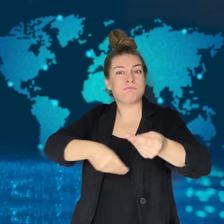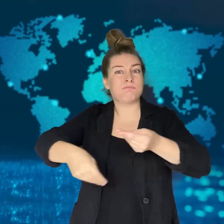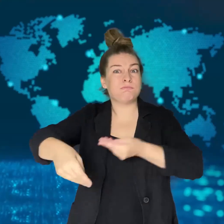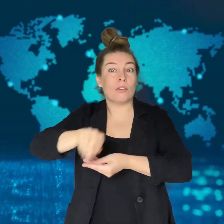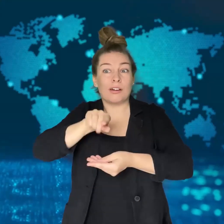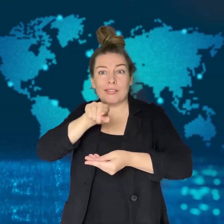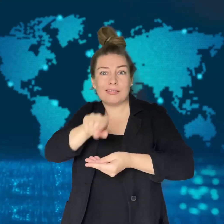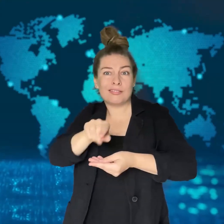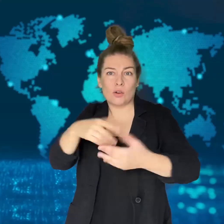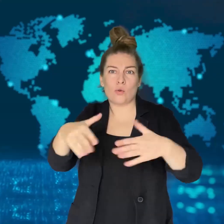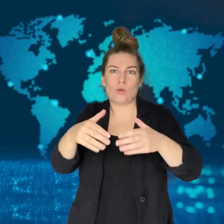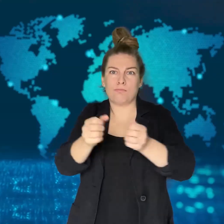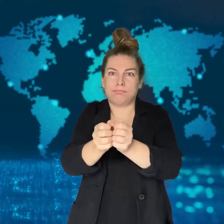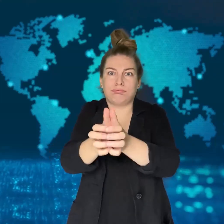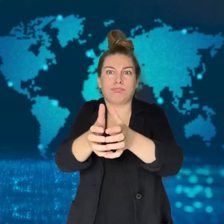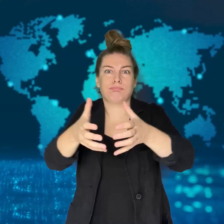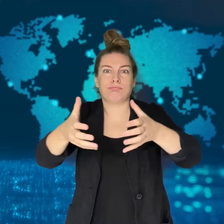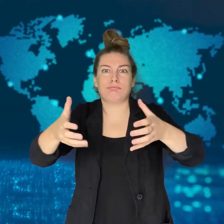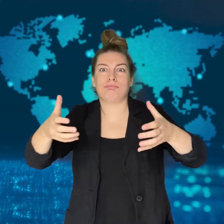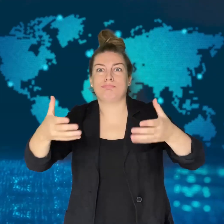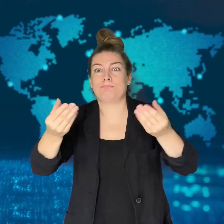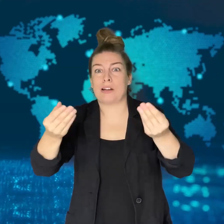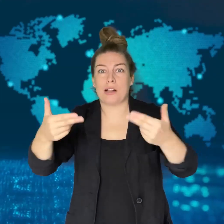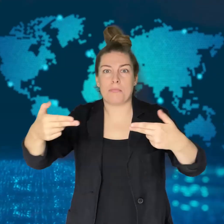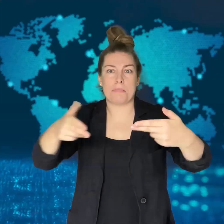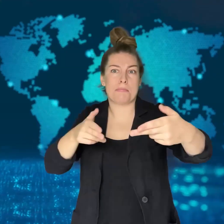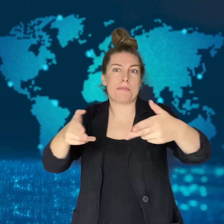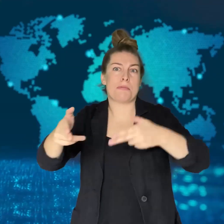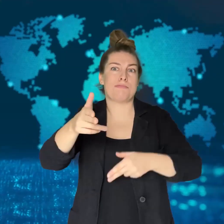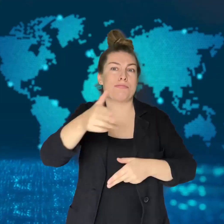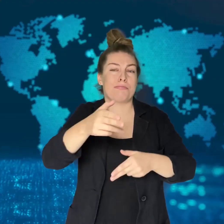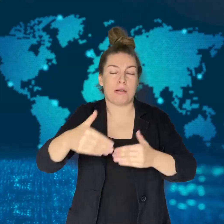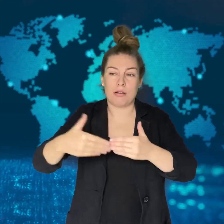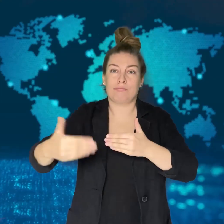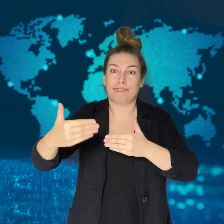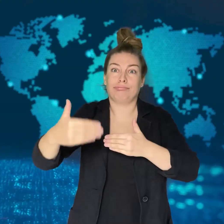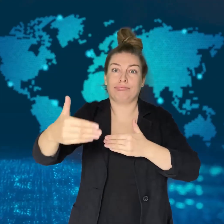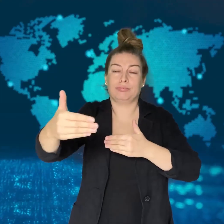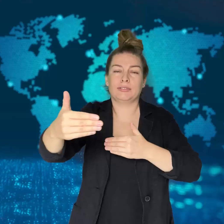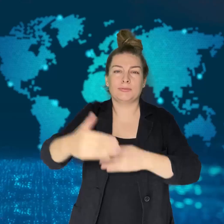mass shootings in the country.